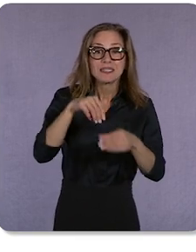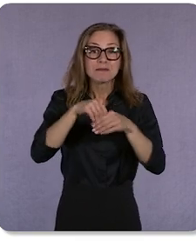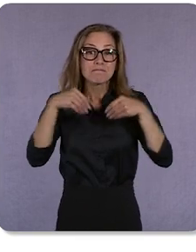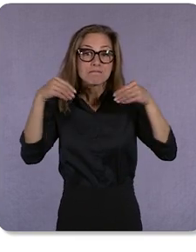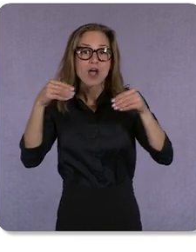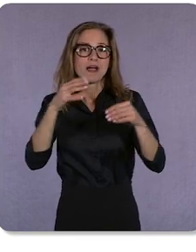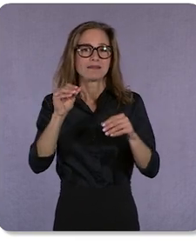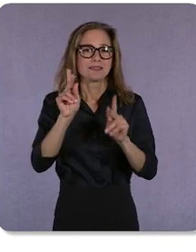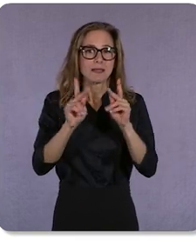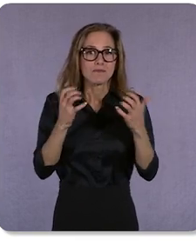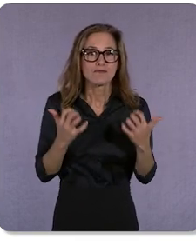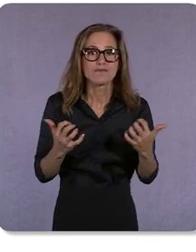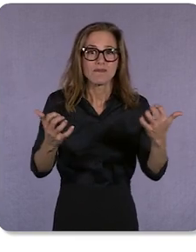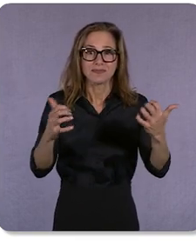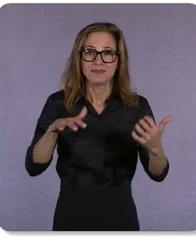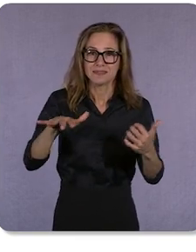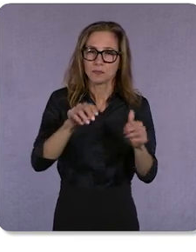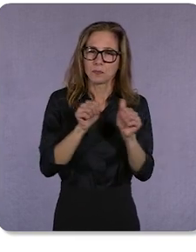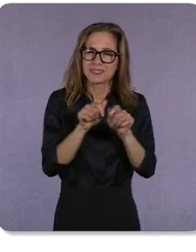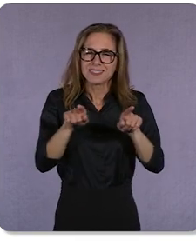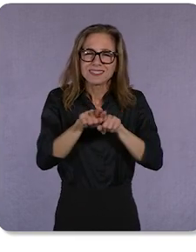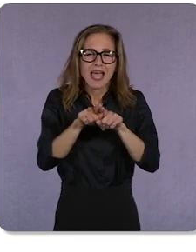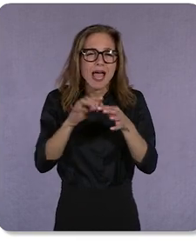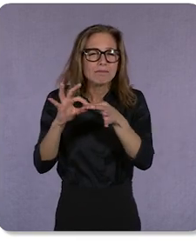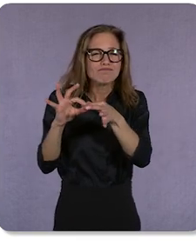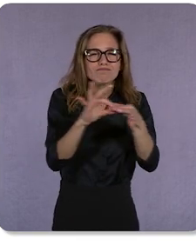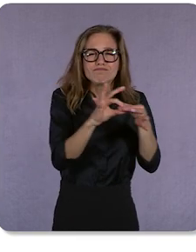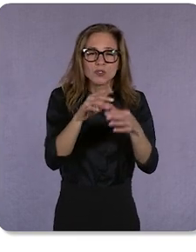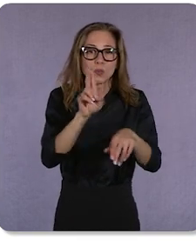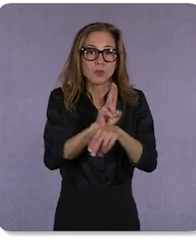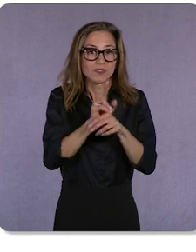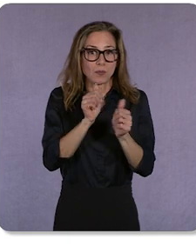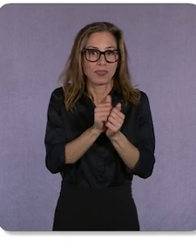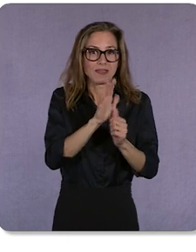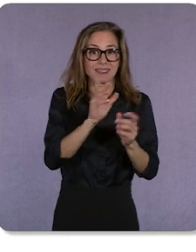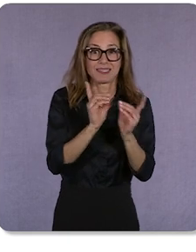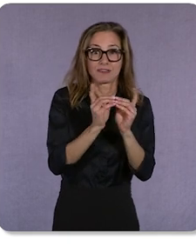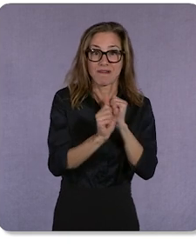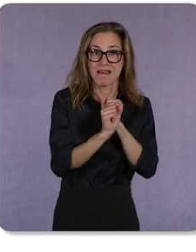been using on your digital ads for years. Moving forward, we’ll keep bringing you